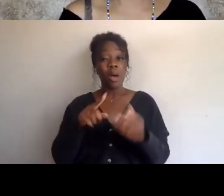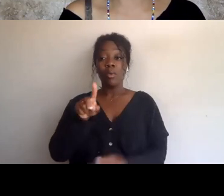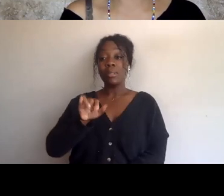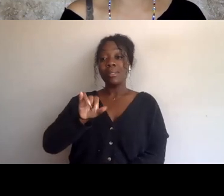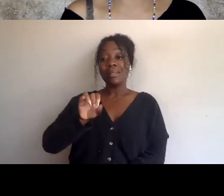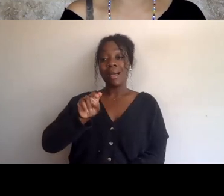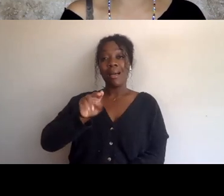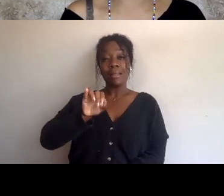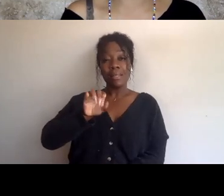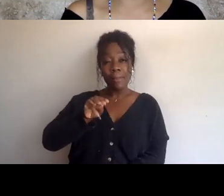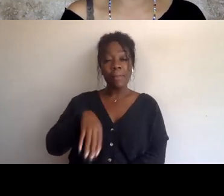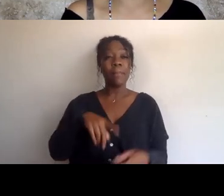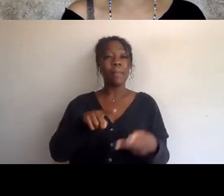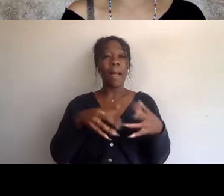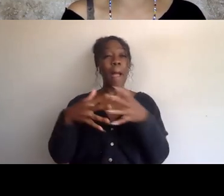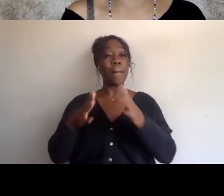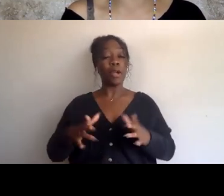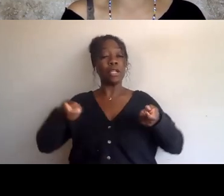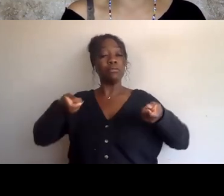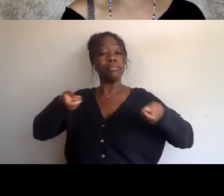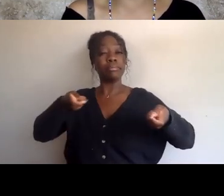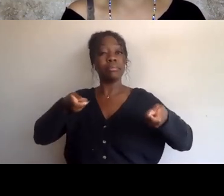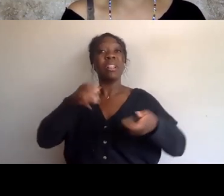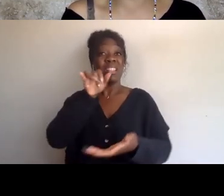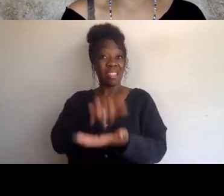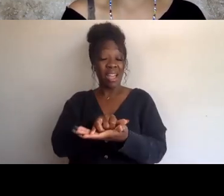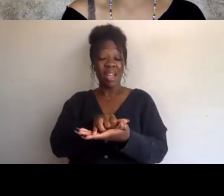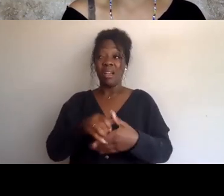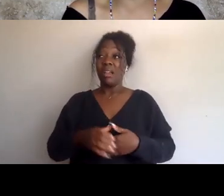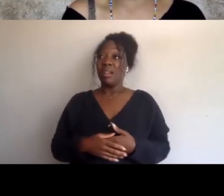and that has a lot of resonance in this moment,